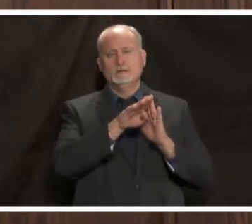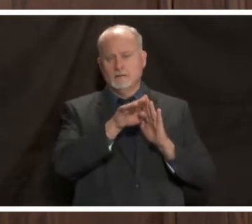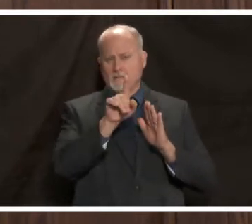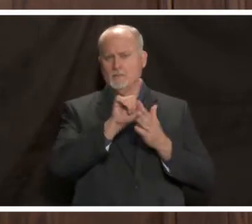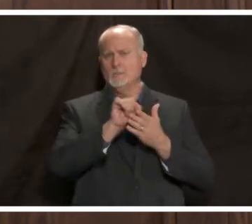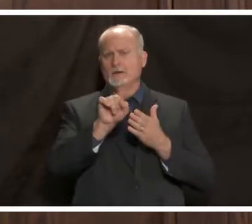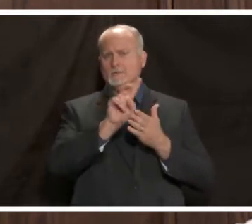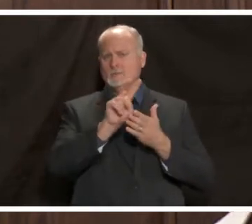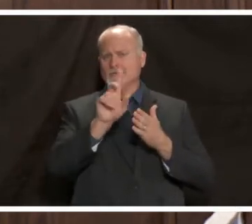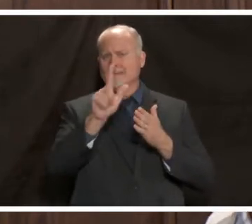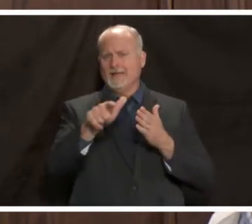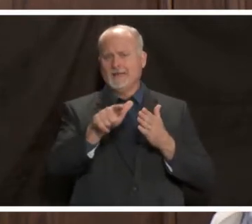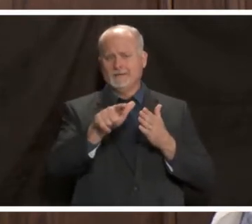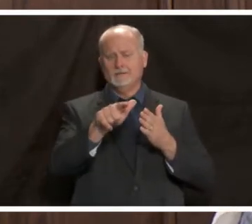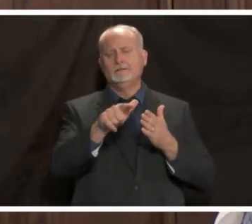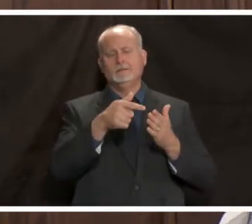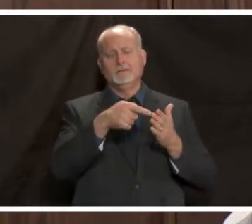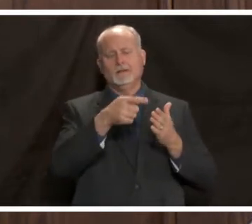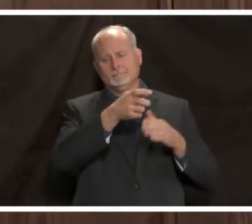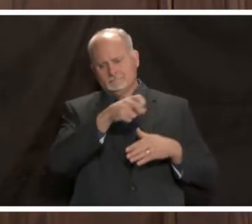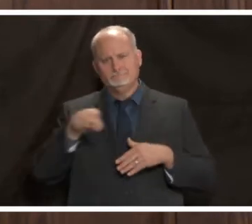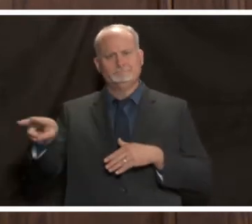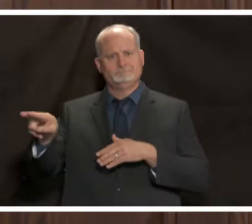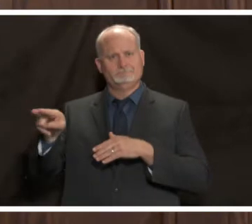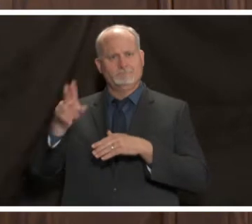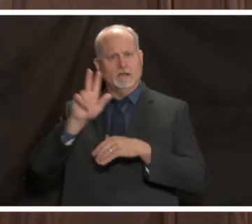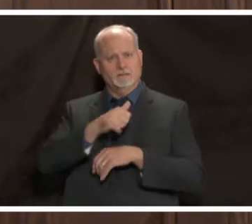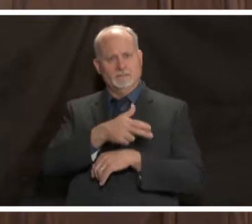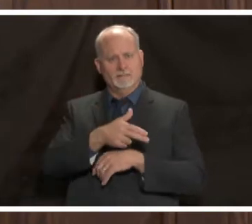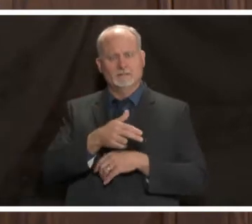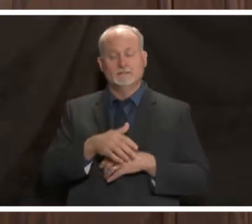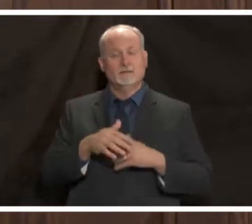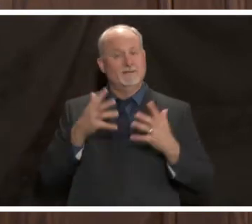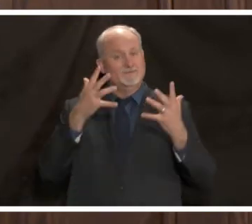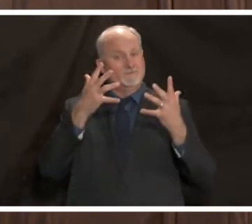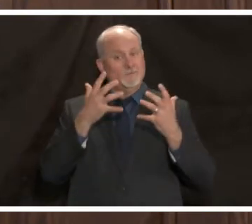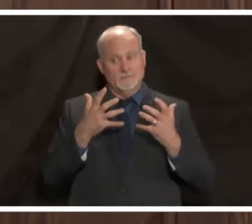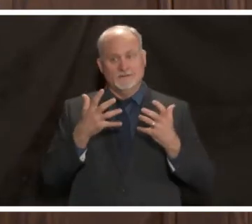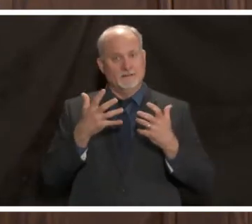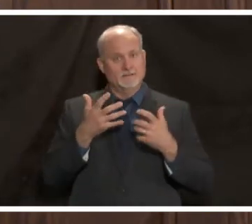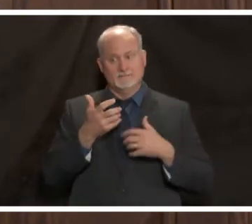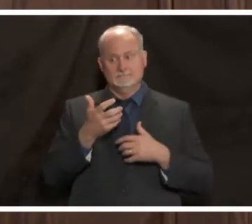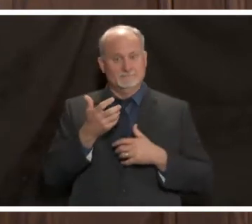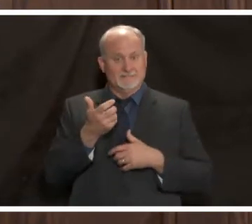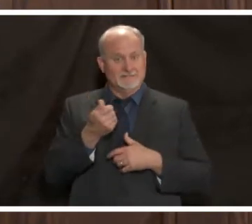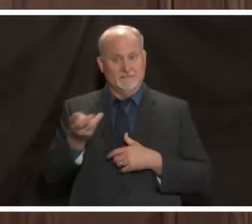and then that's followed another couple weeks later unfortunately by a fair number of deaths so